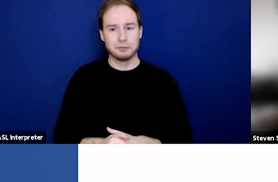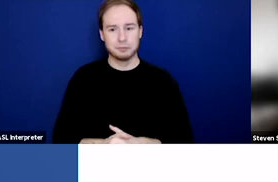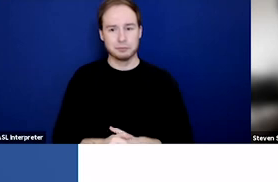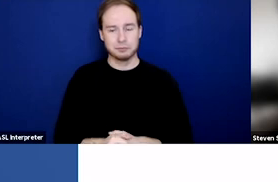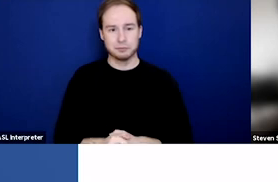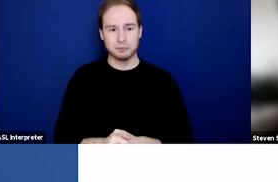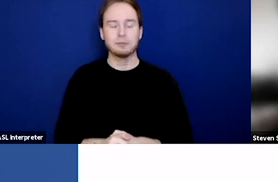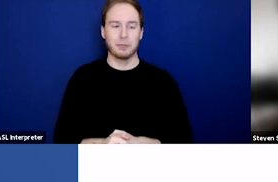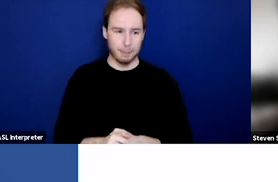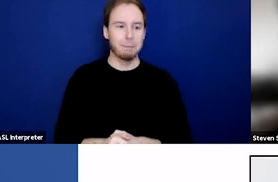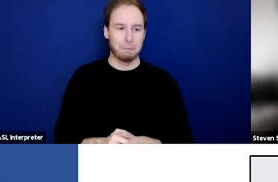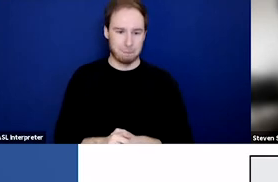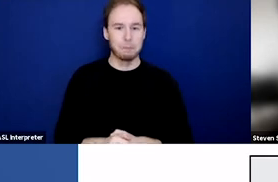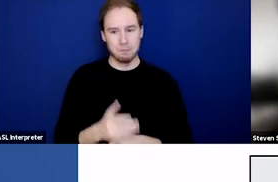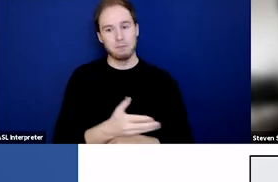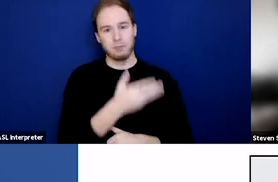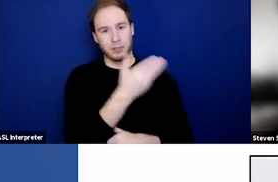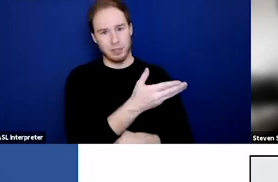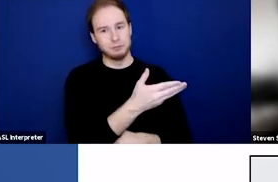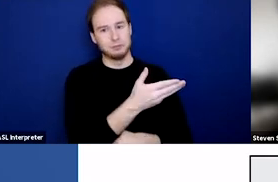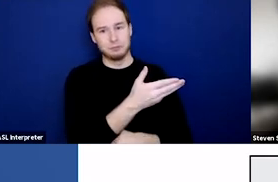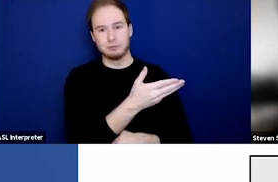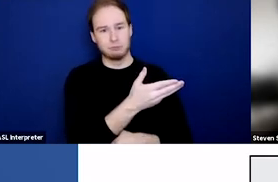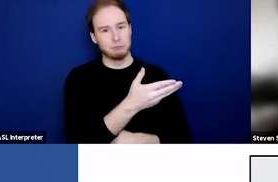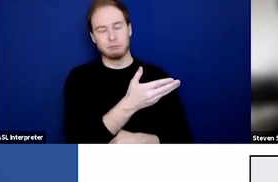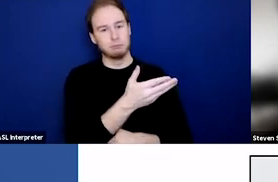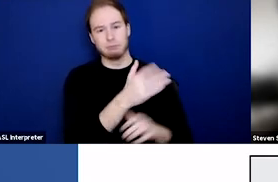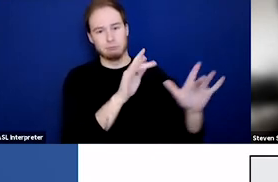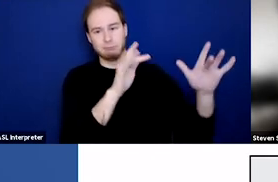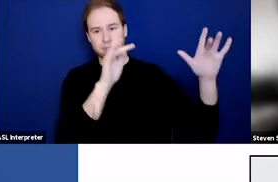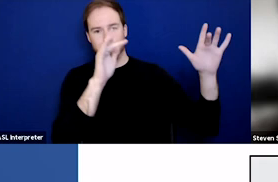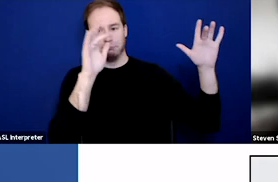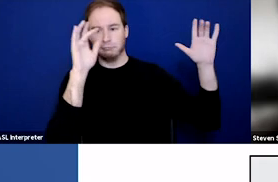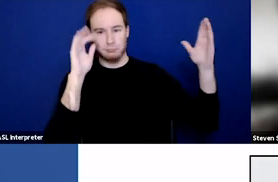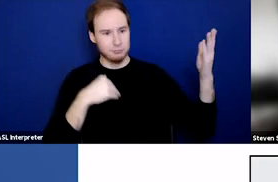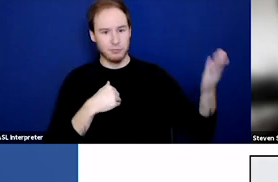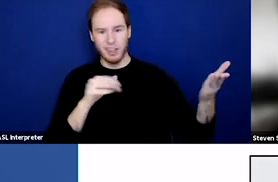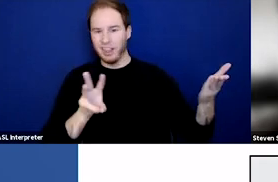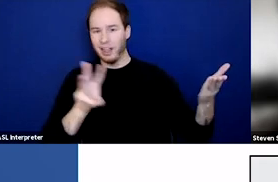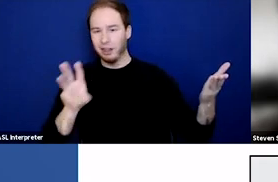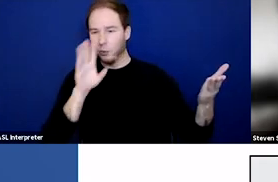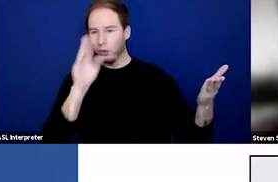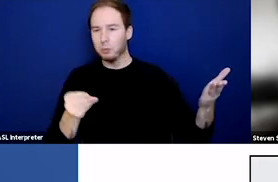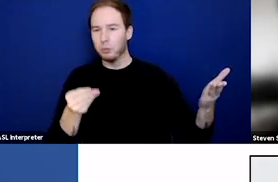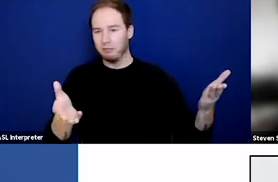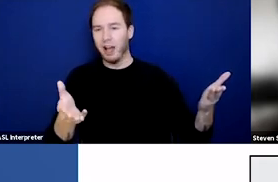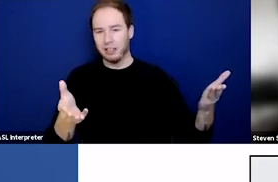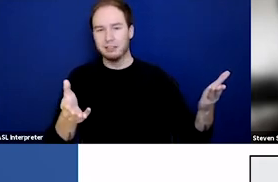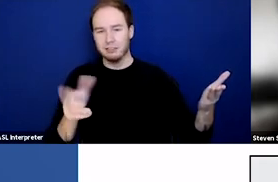Yes, here it is in all its glory. And you should have that link to the new toolkit. So, what we're gonna do now